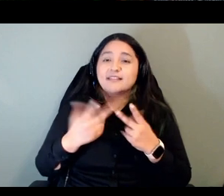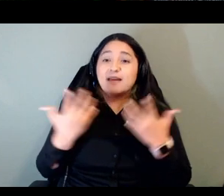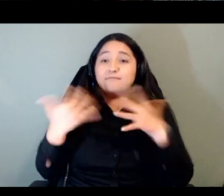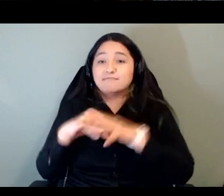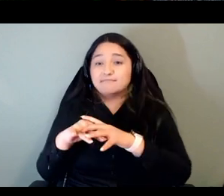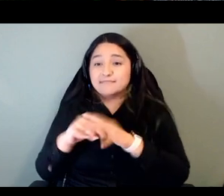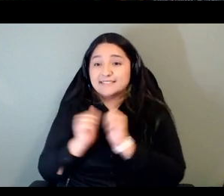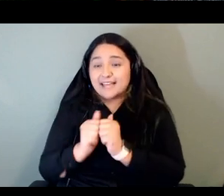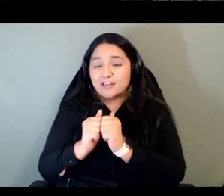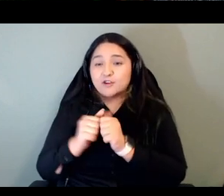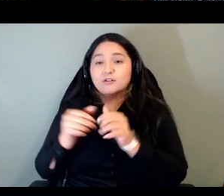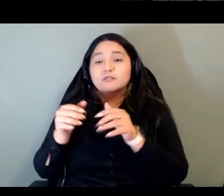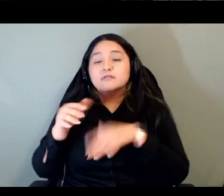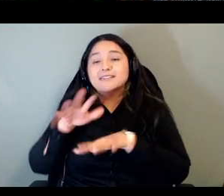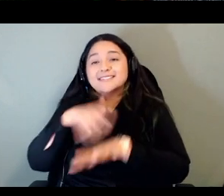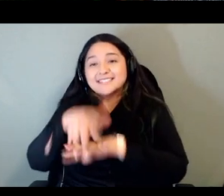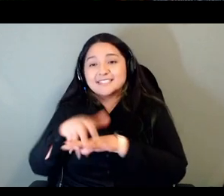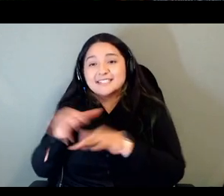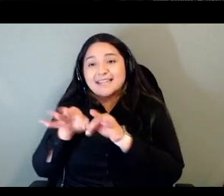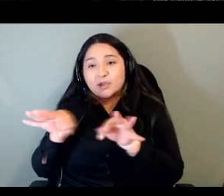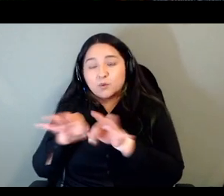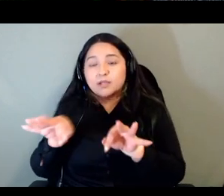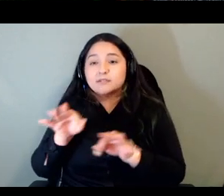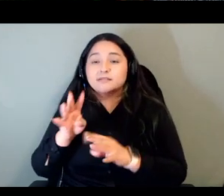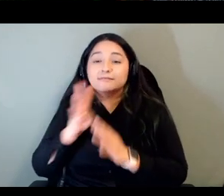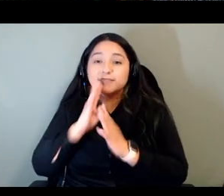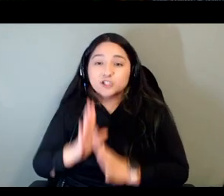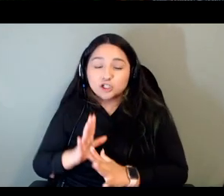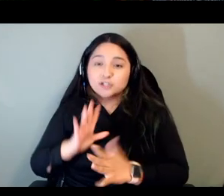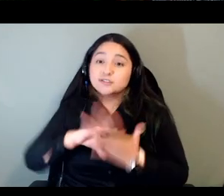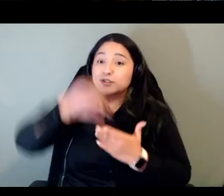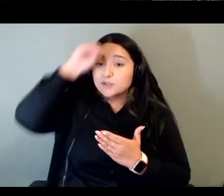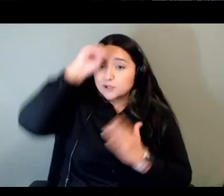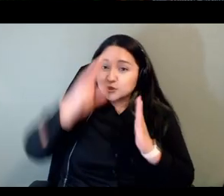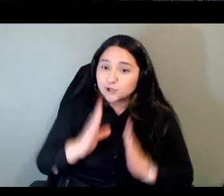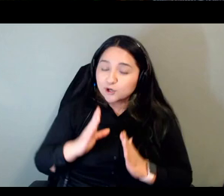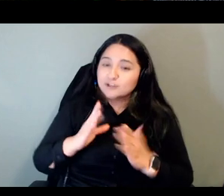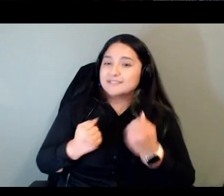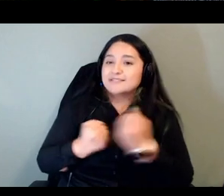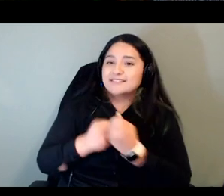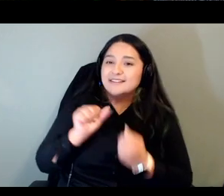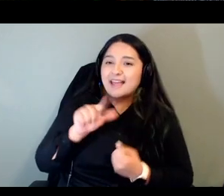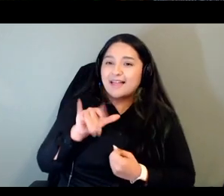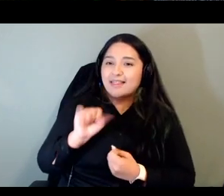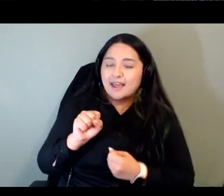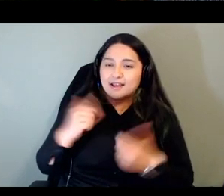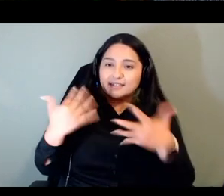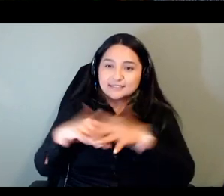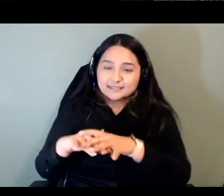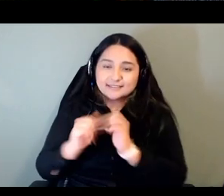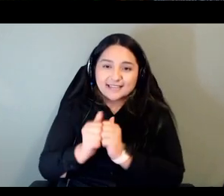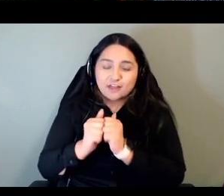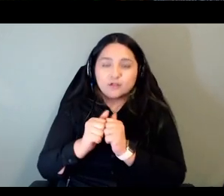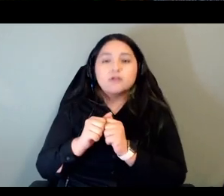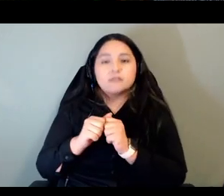speakers learners and allies and so they do training and i believe this summer is done